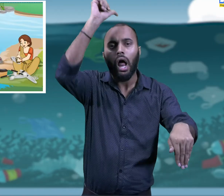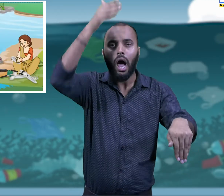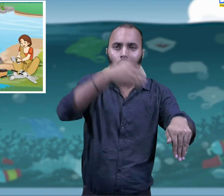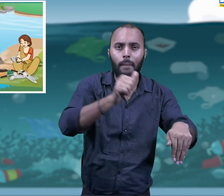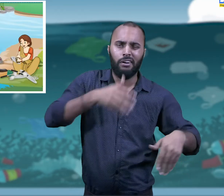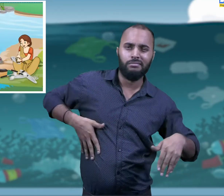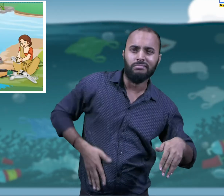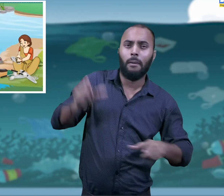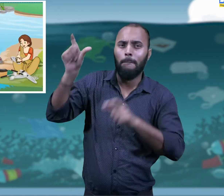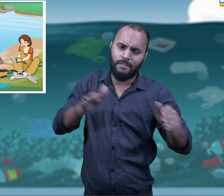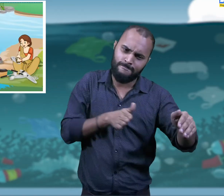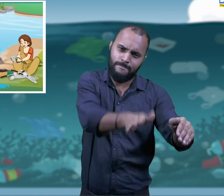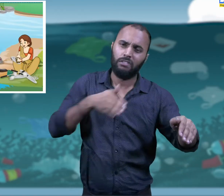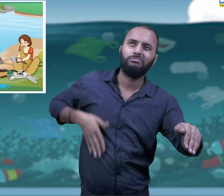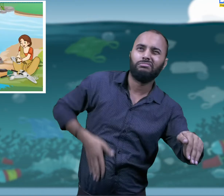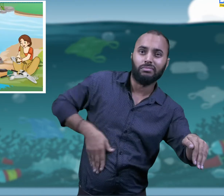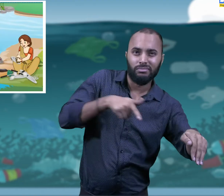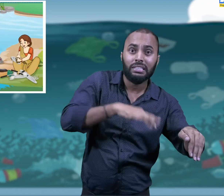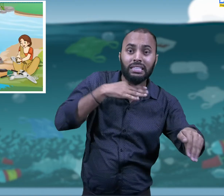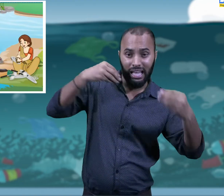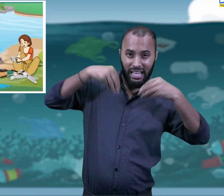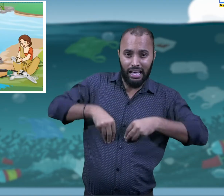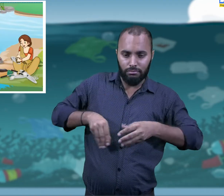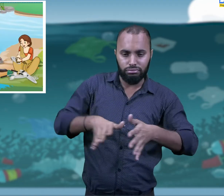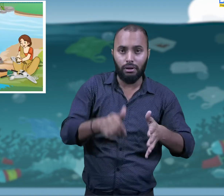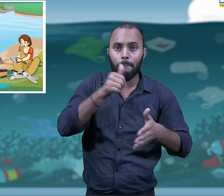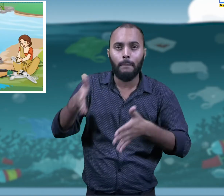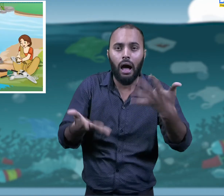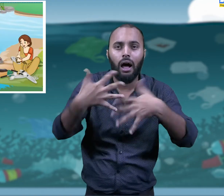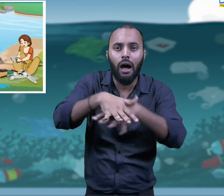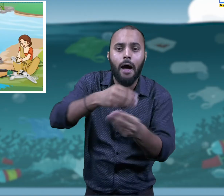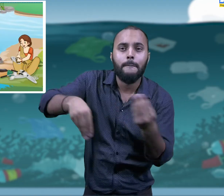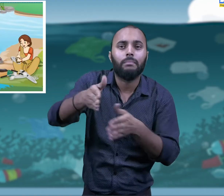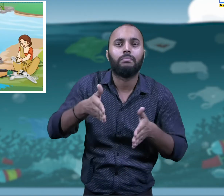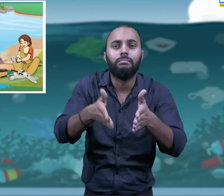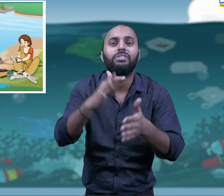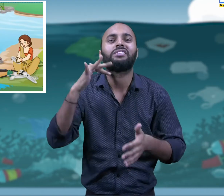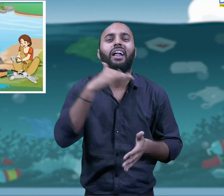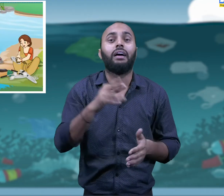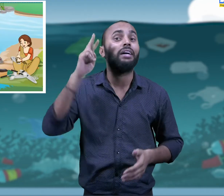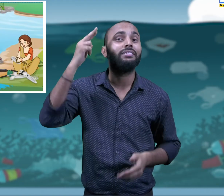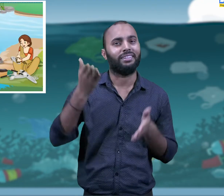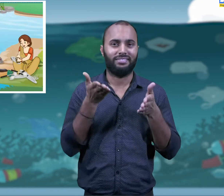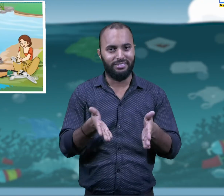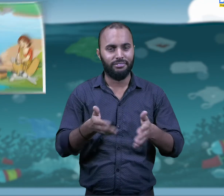add dirt and detergents to the water and cause pollution.